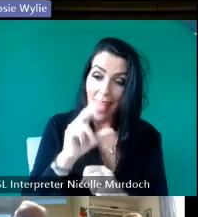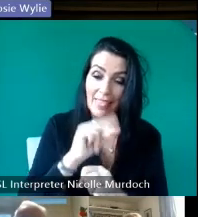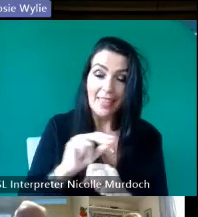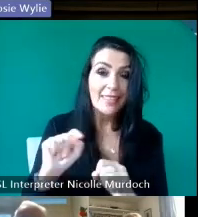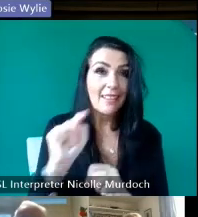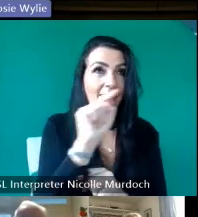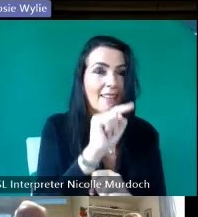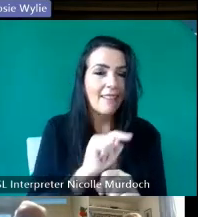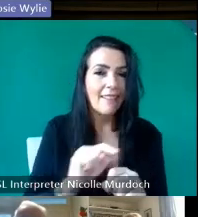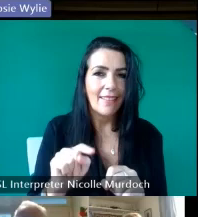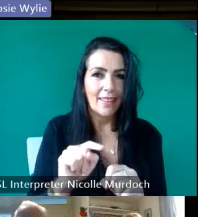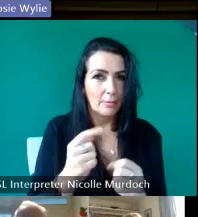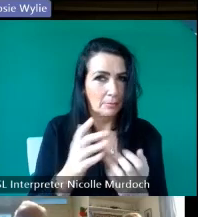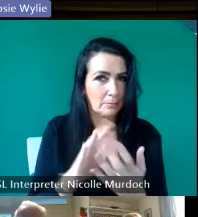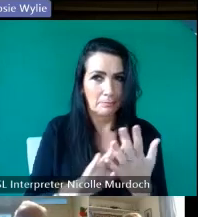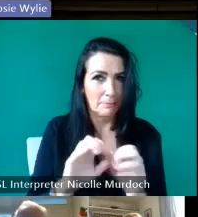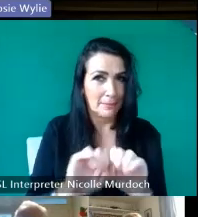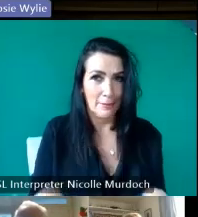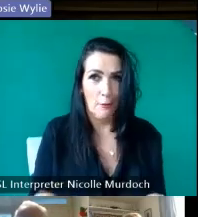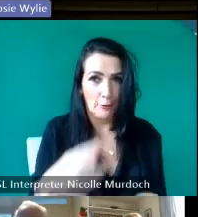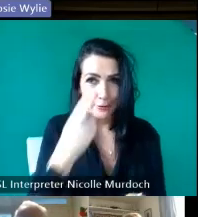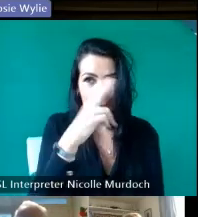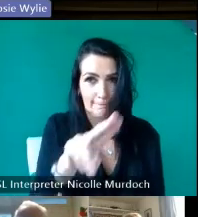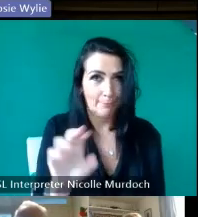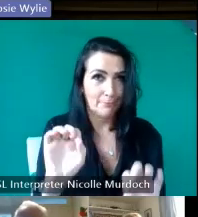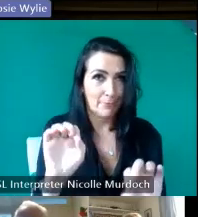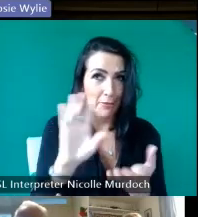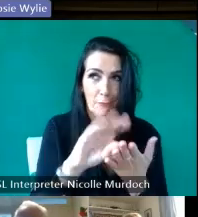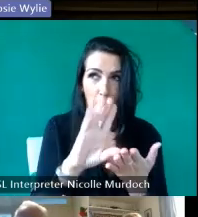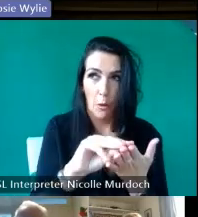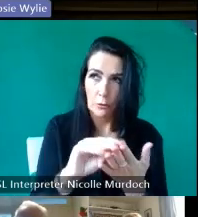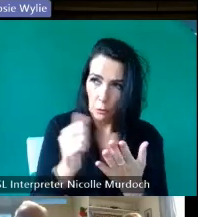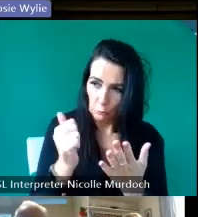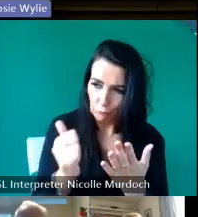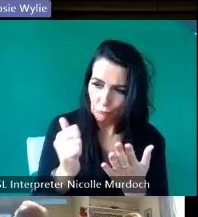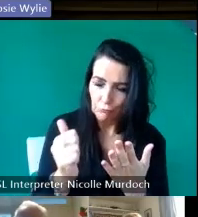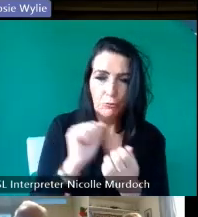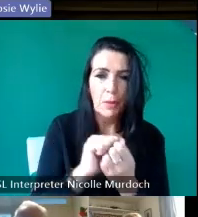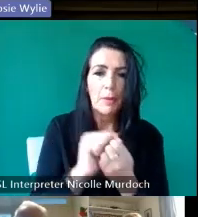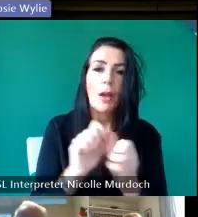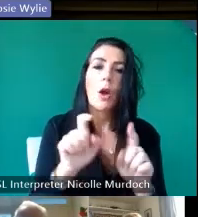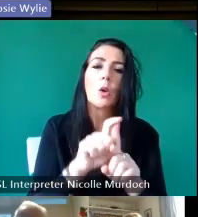have been lost so I also recorded him doing that and also his sister with whom he had the fight on